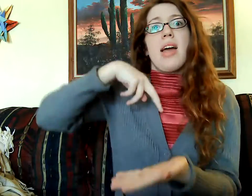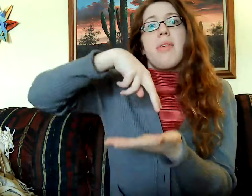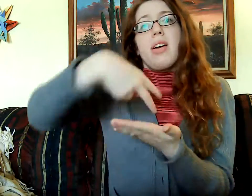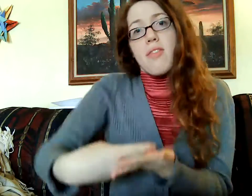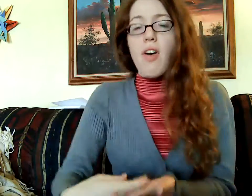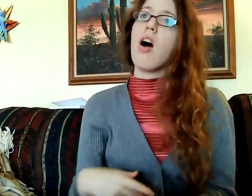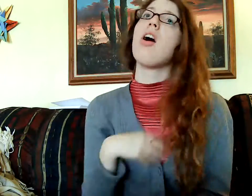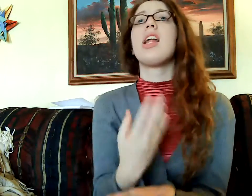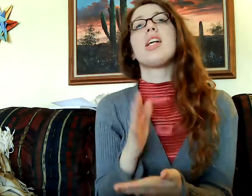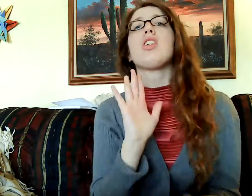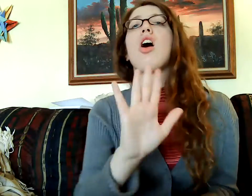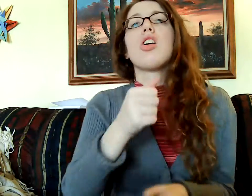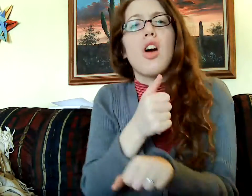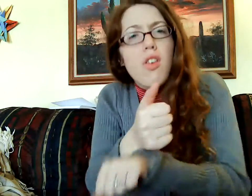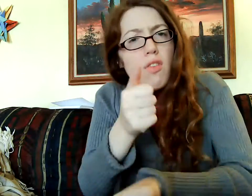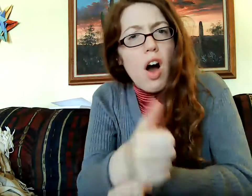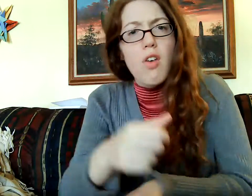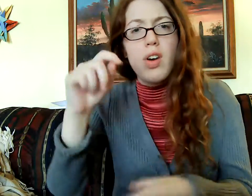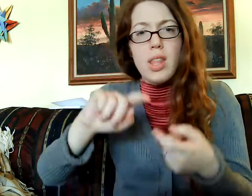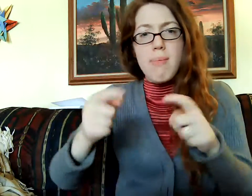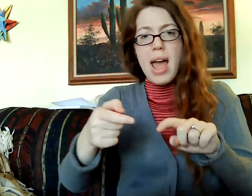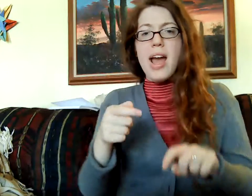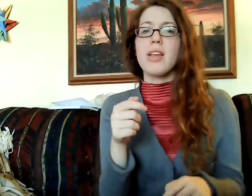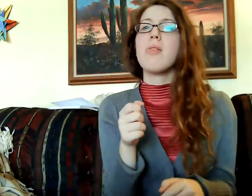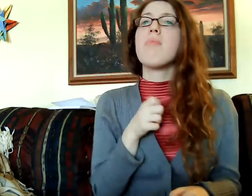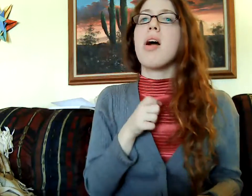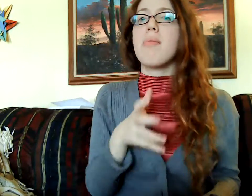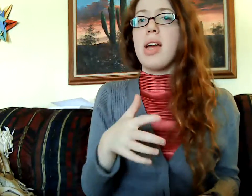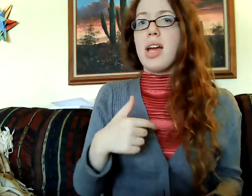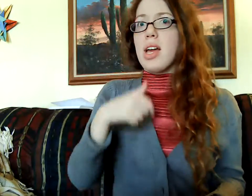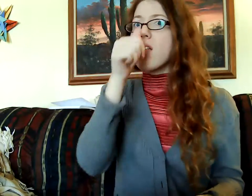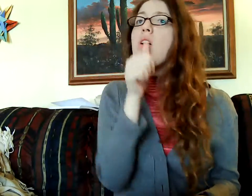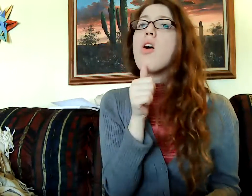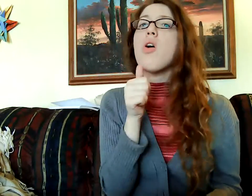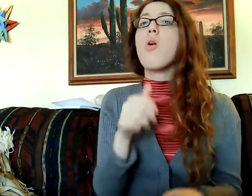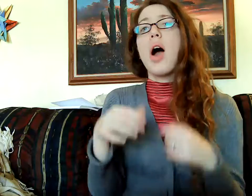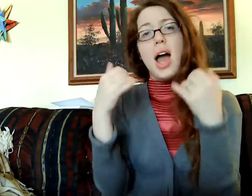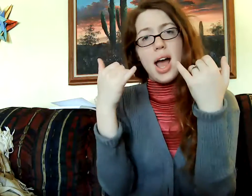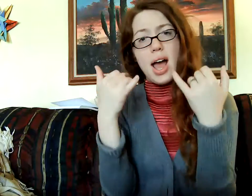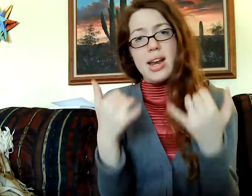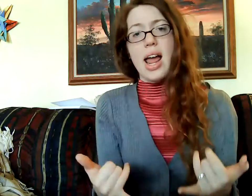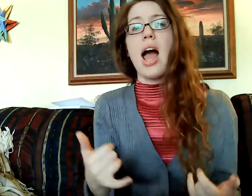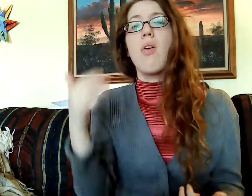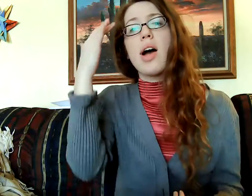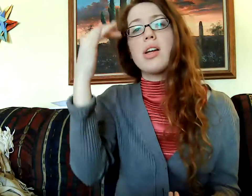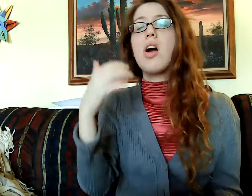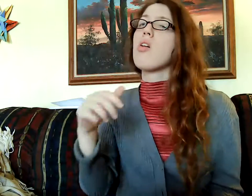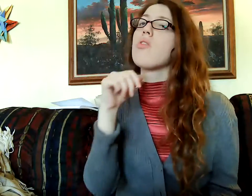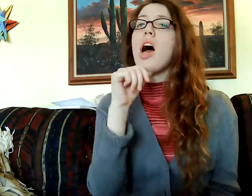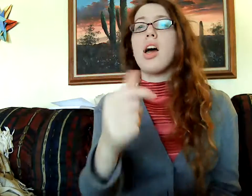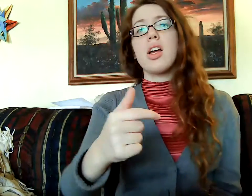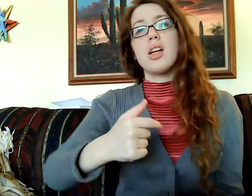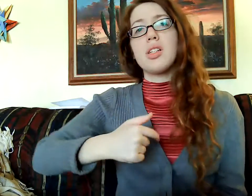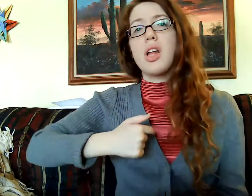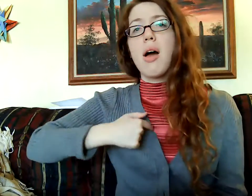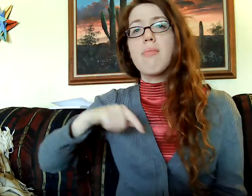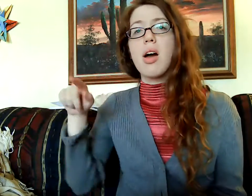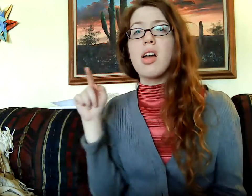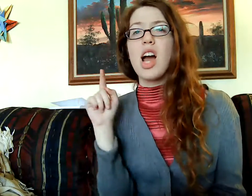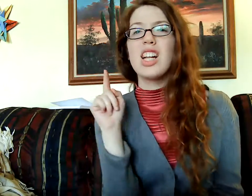MAKE ME FALL, ALL YOUR FAULT. PAIN YOU MAKE ME SUFFER. SUFFER... Chorus.